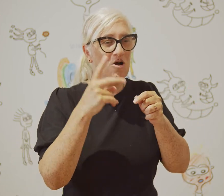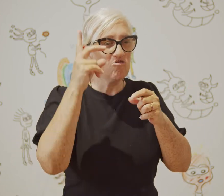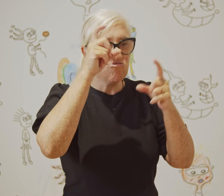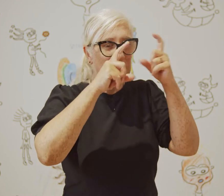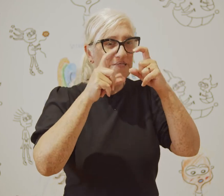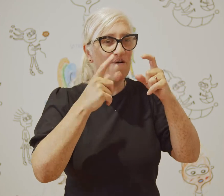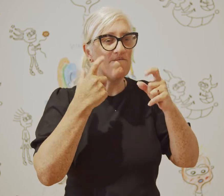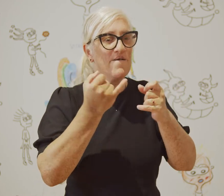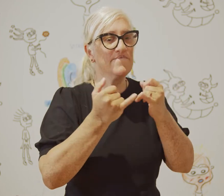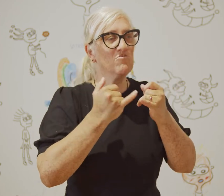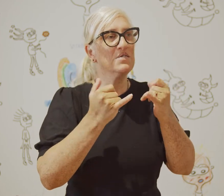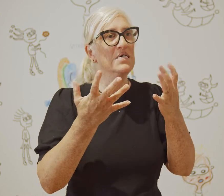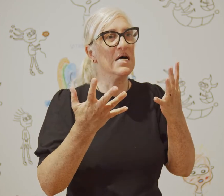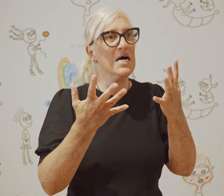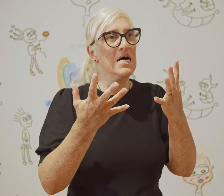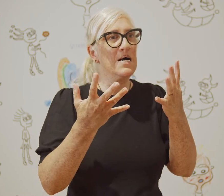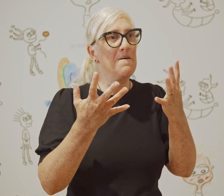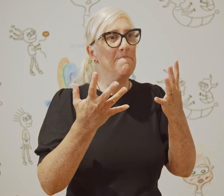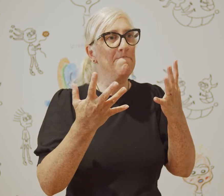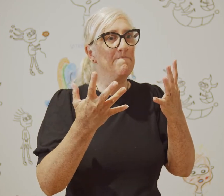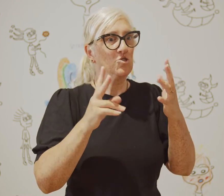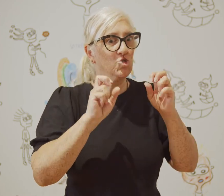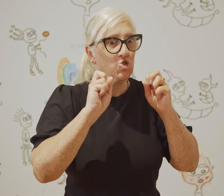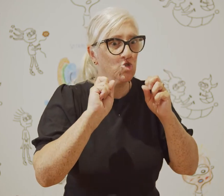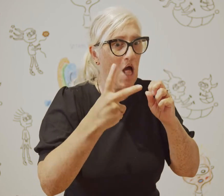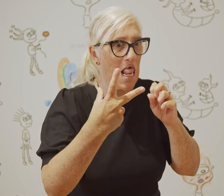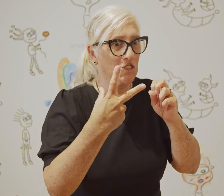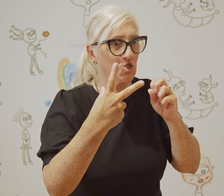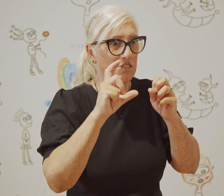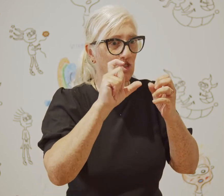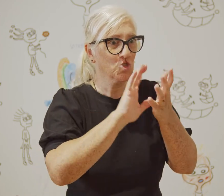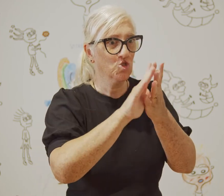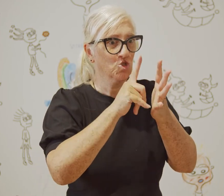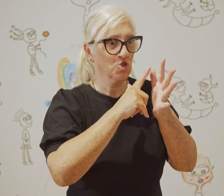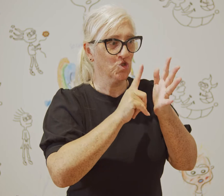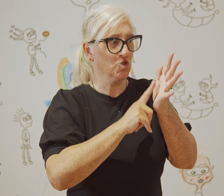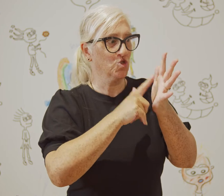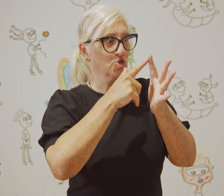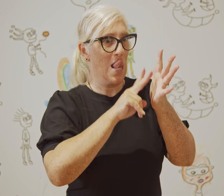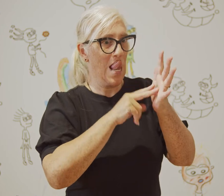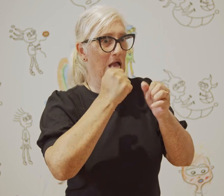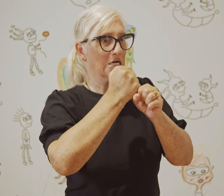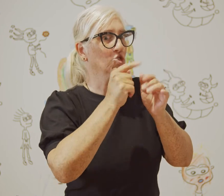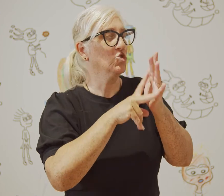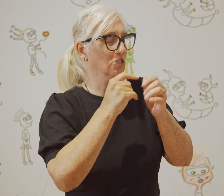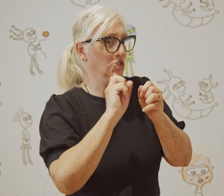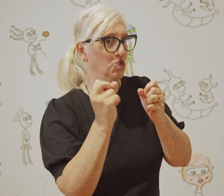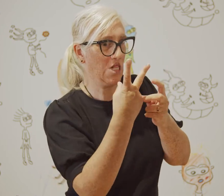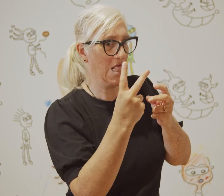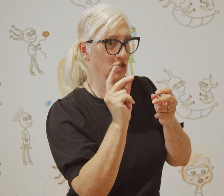I find the whole creative process to be challenging, but also relaxing at the same time.